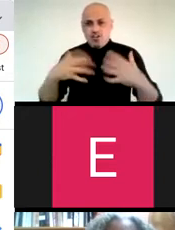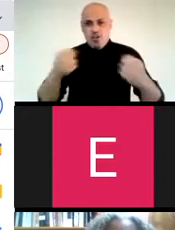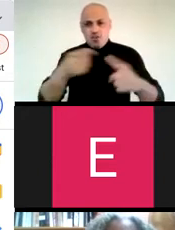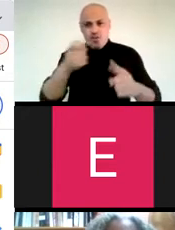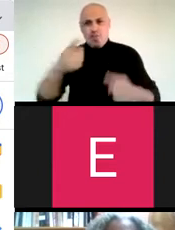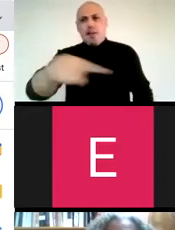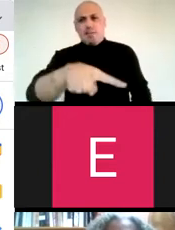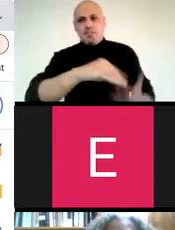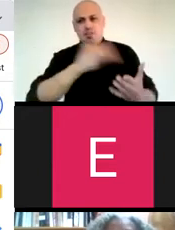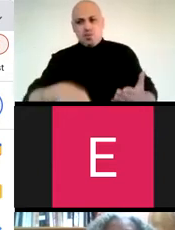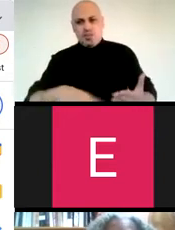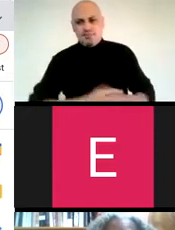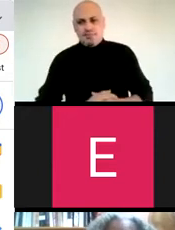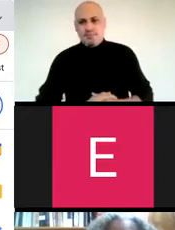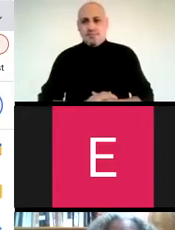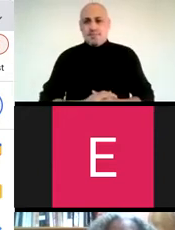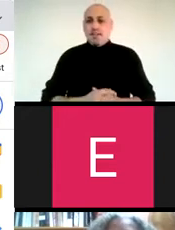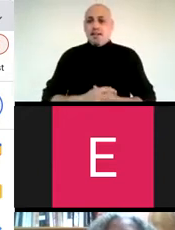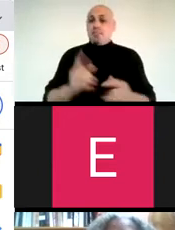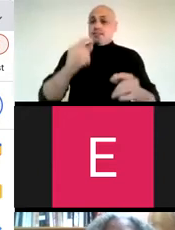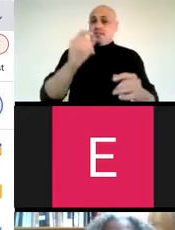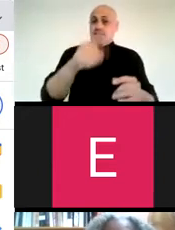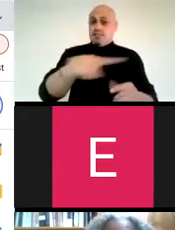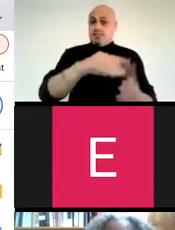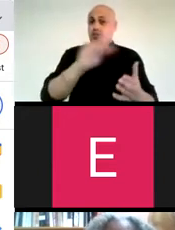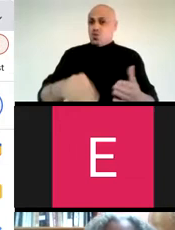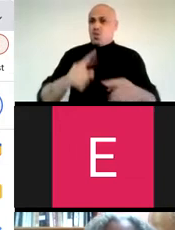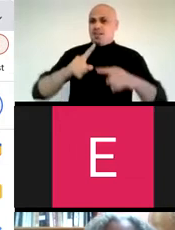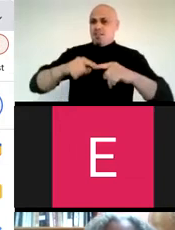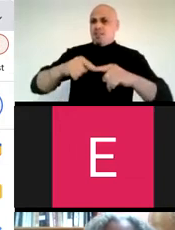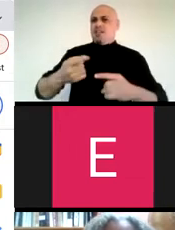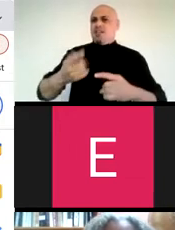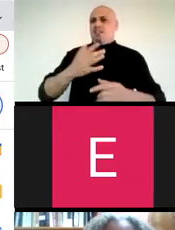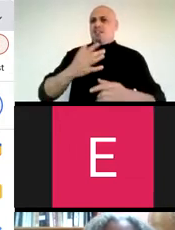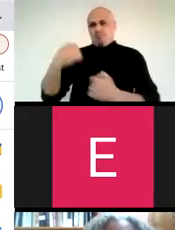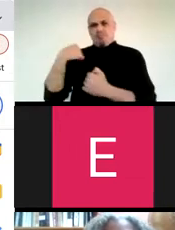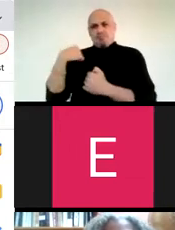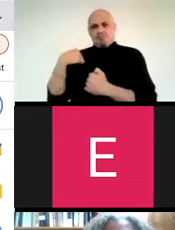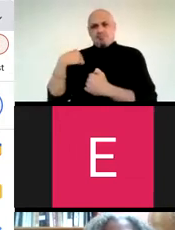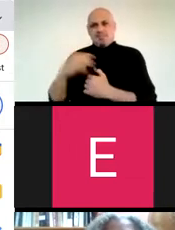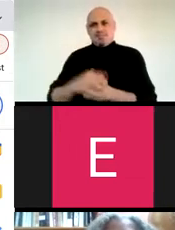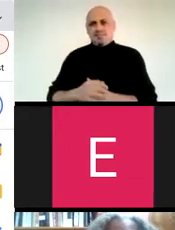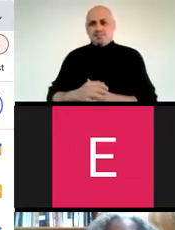my part and courage on the student's part, but that the latter depended on the former.